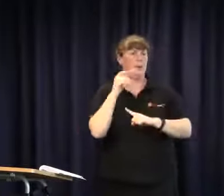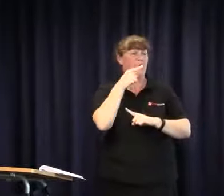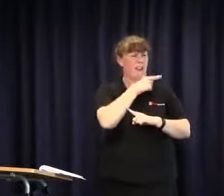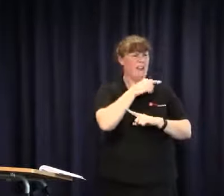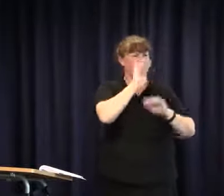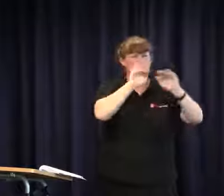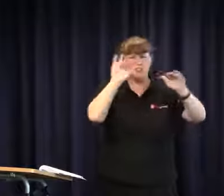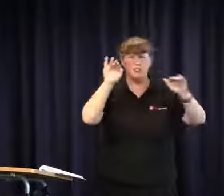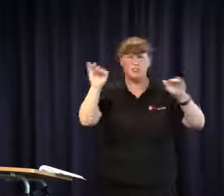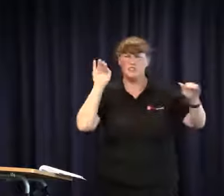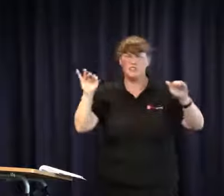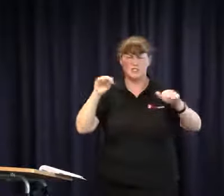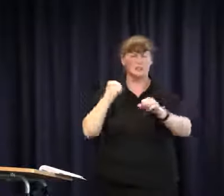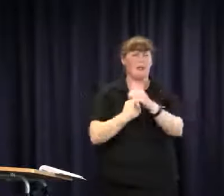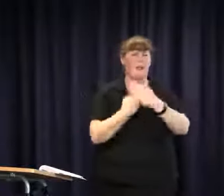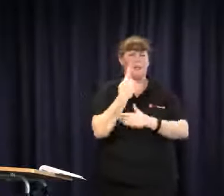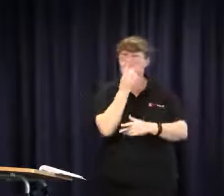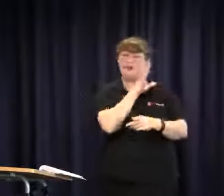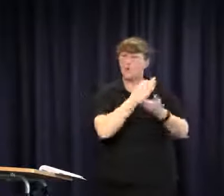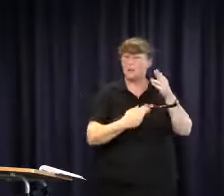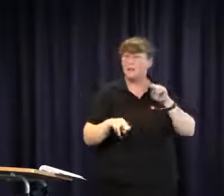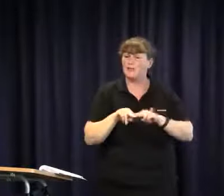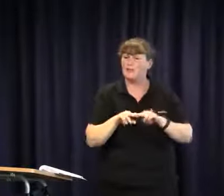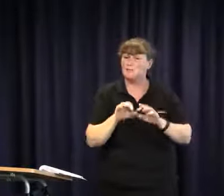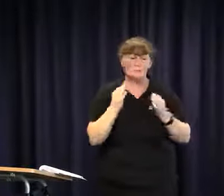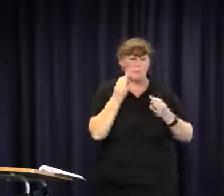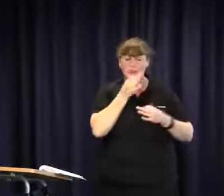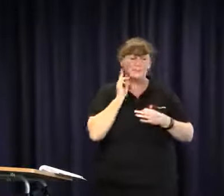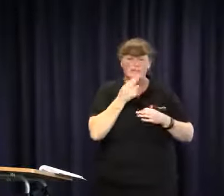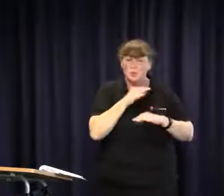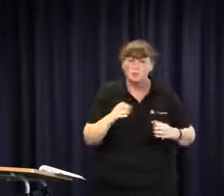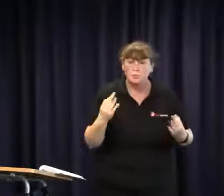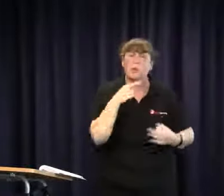about looking at improvements within the deaf education sector. He is not a parent himself.